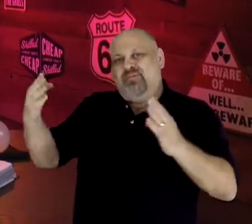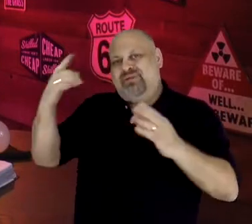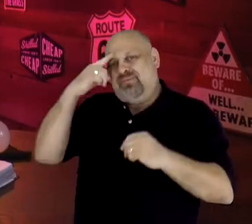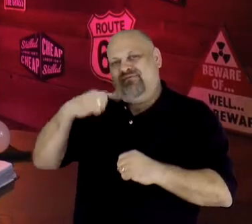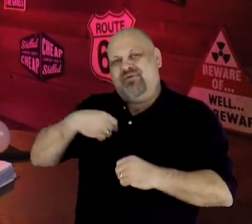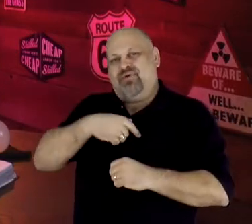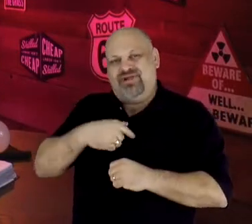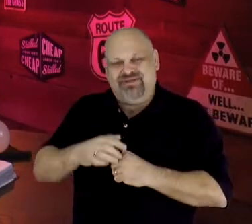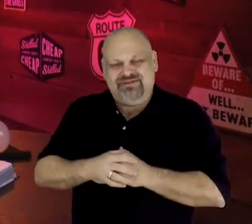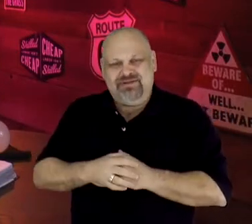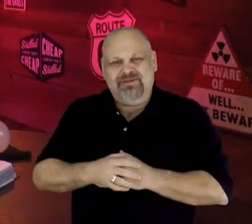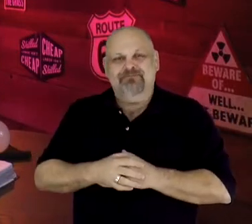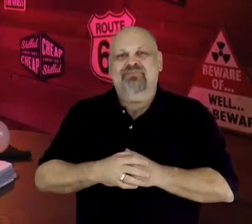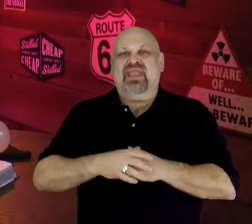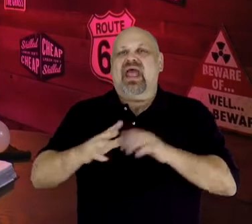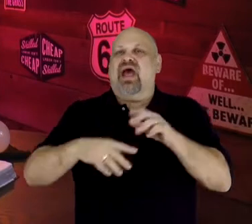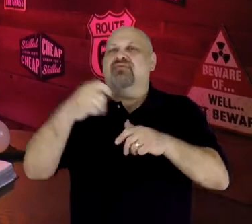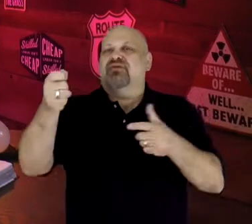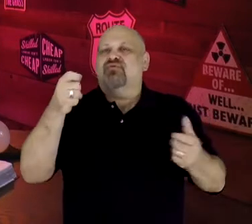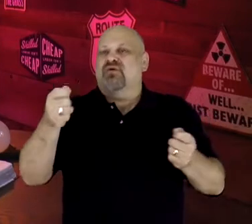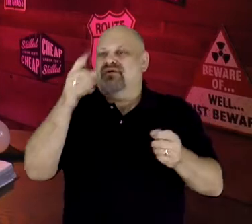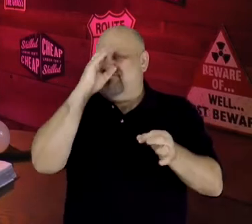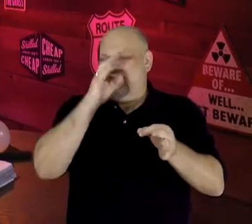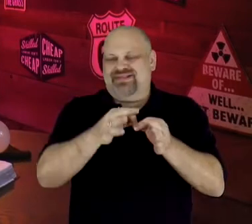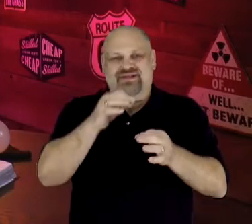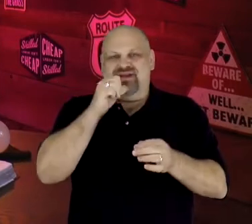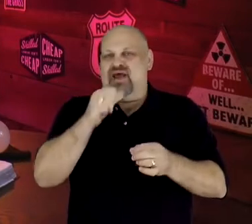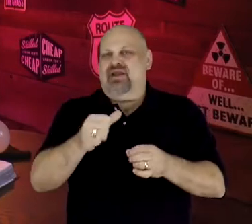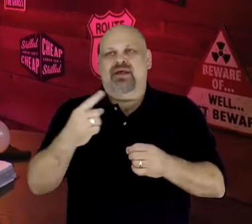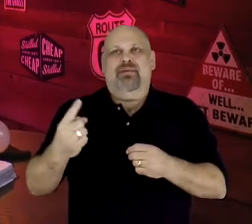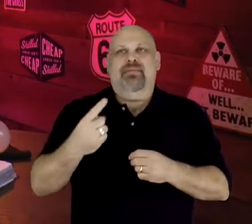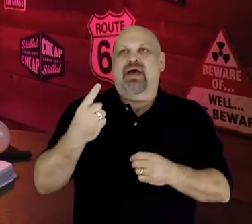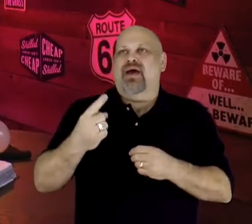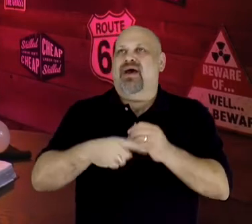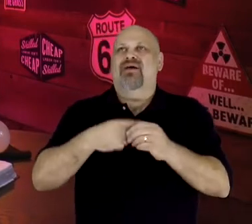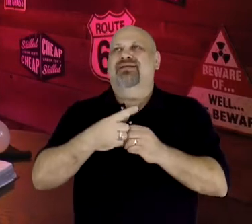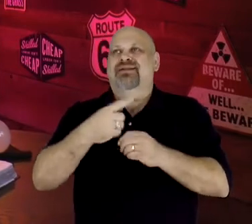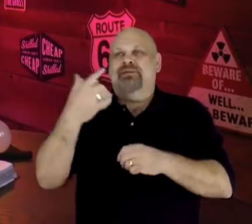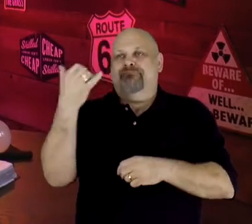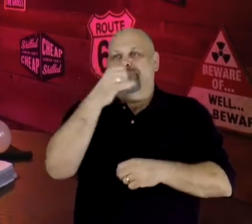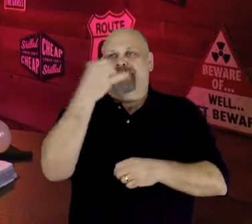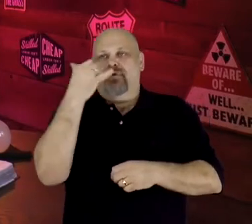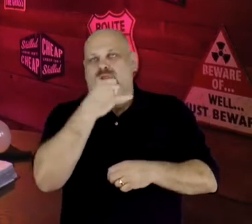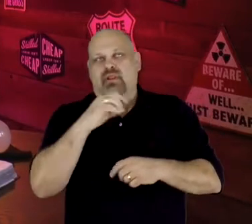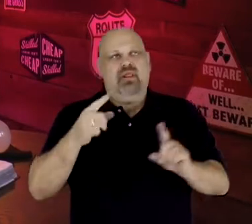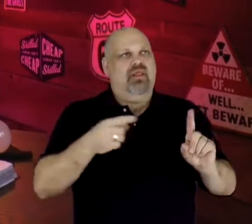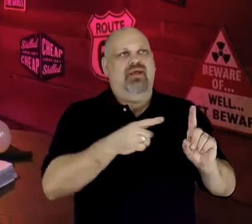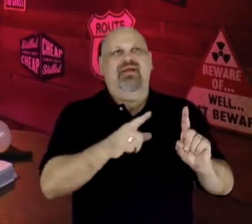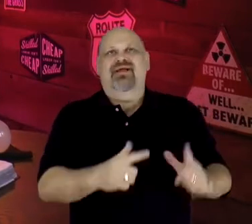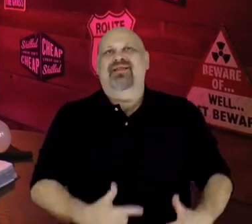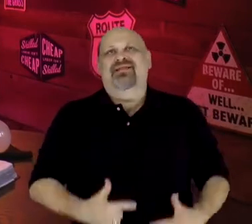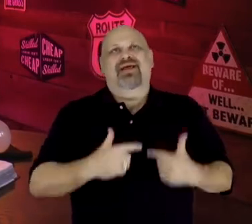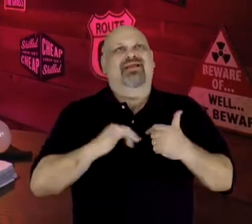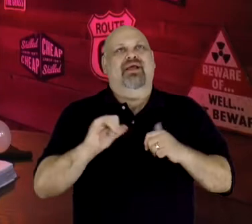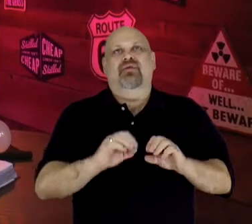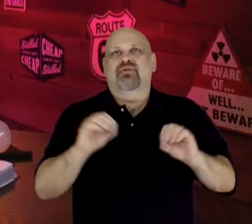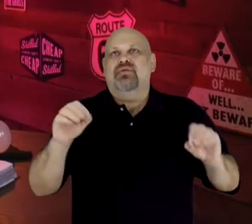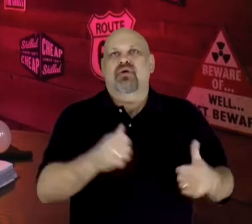Out-control-faith is not about foolishly floundering through life as if there are no challenges before us.